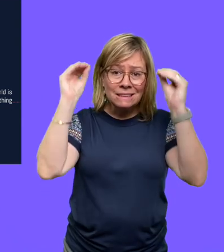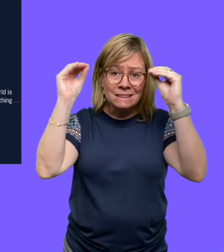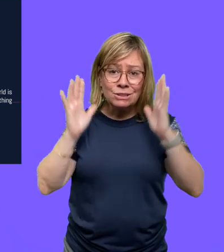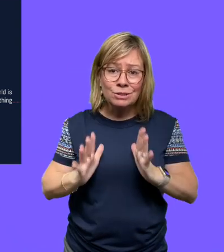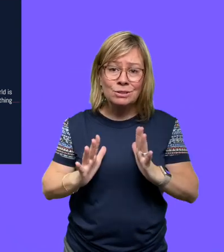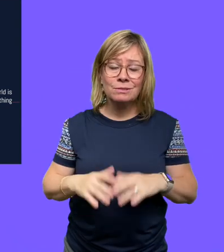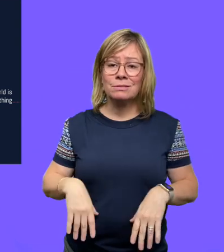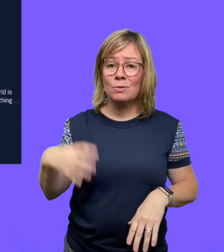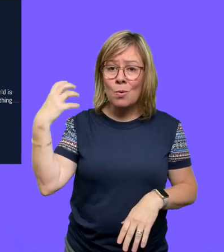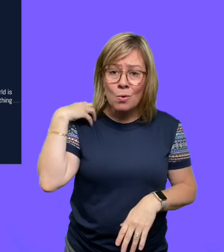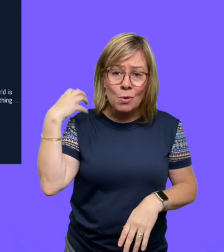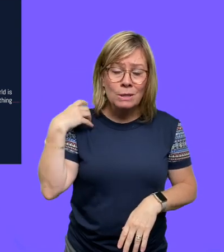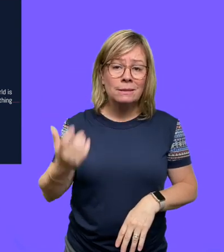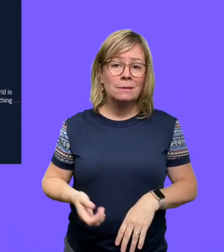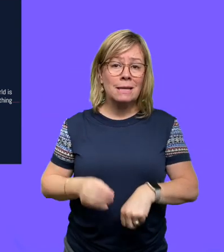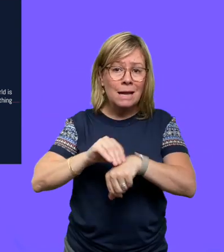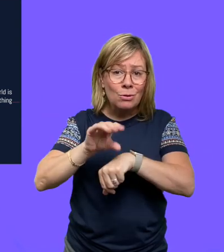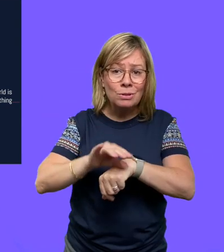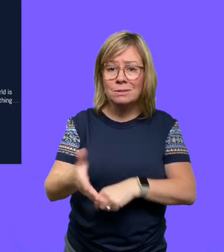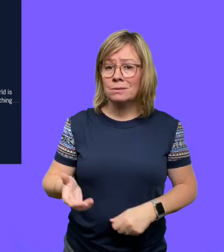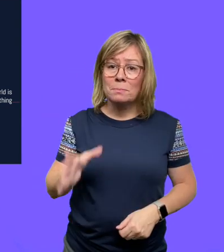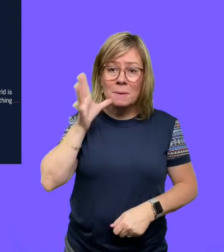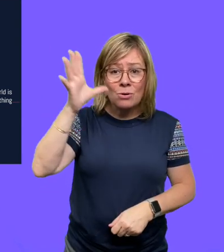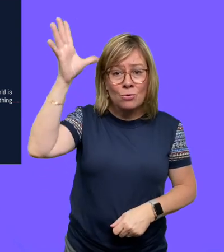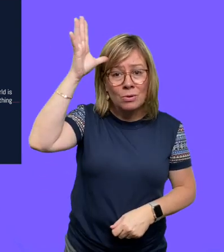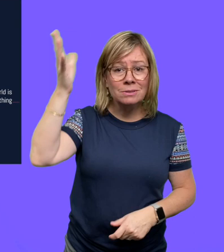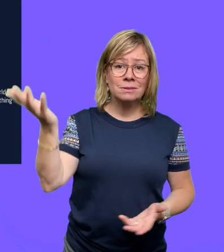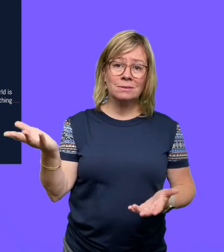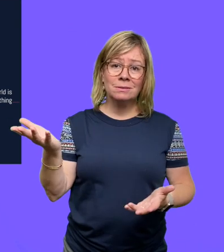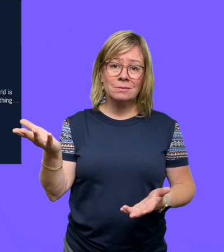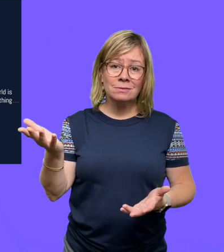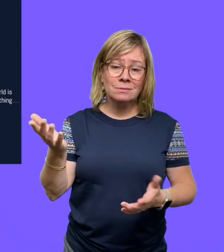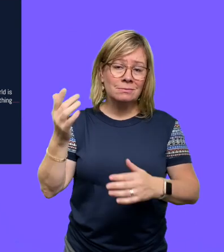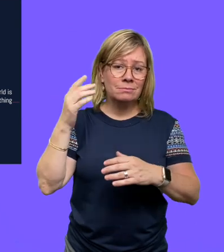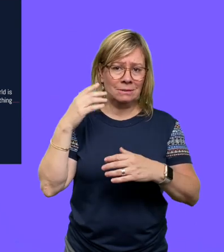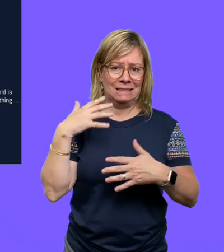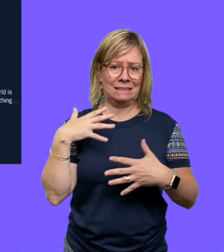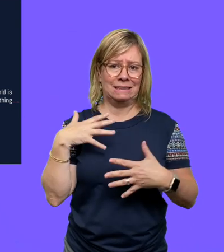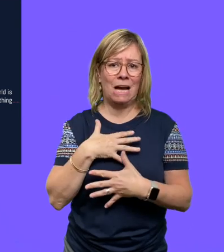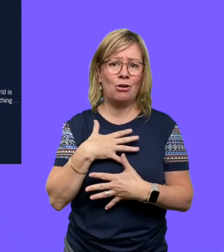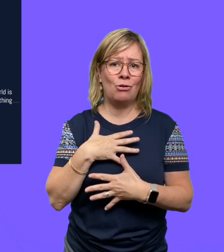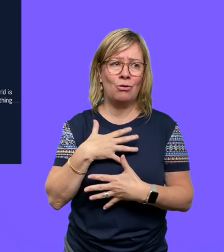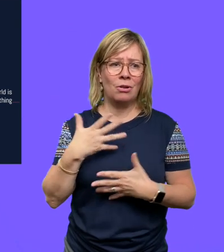your teachers, coaches, counselors, your parents, they might be a little scared.